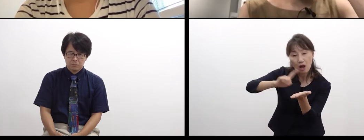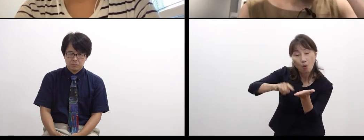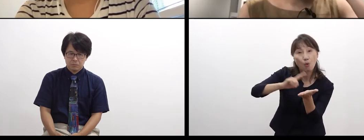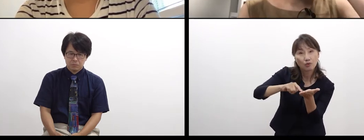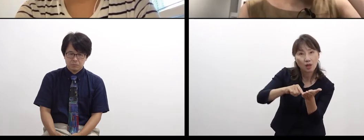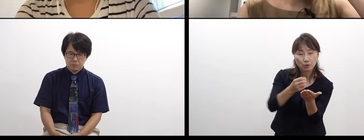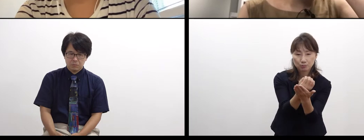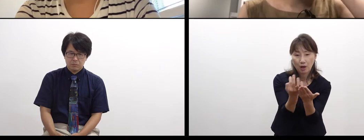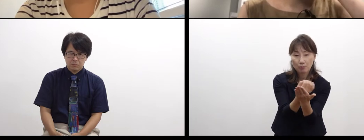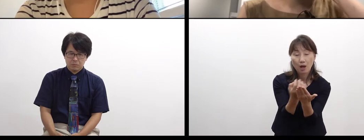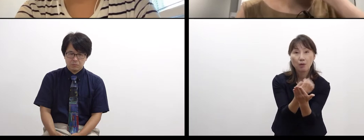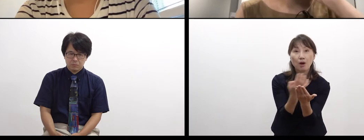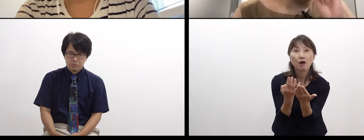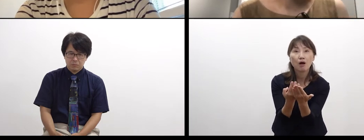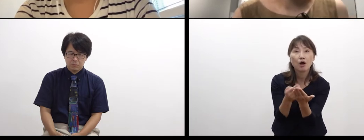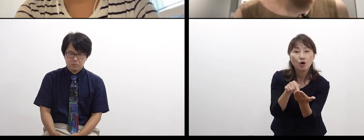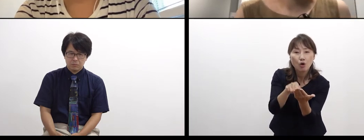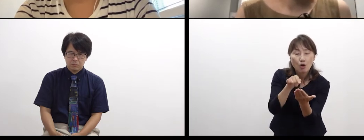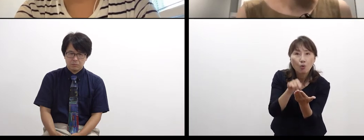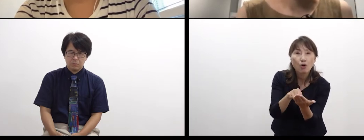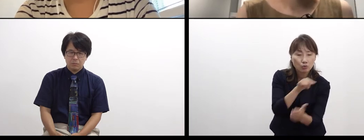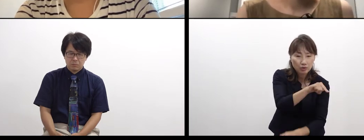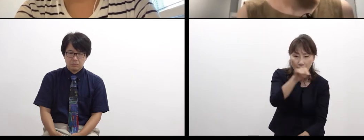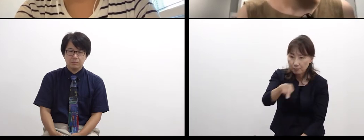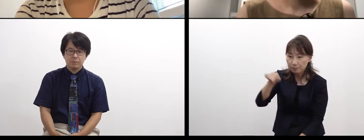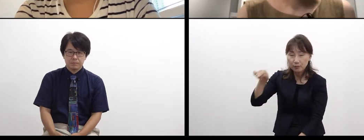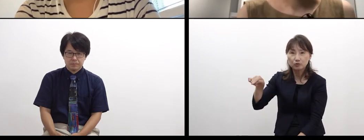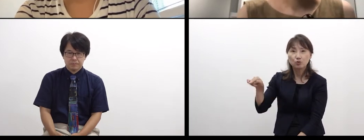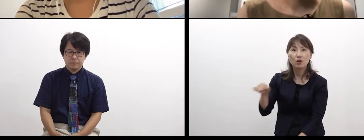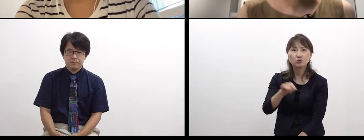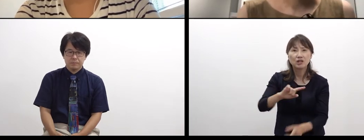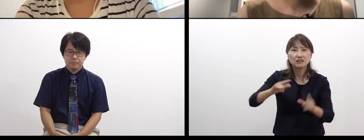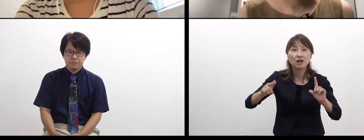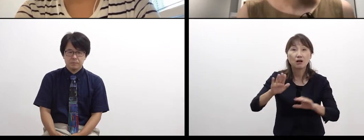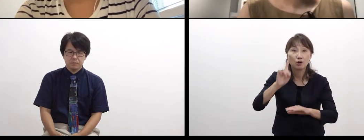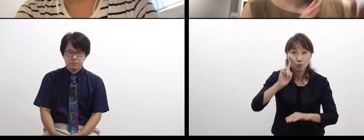or than when we text something on the smartphone.